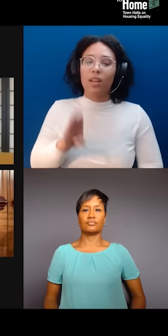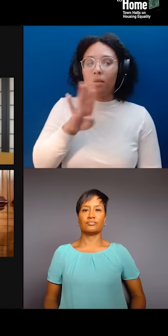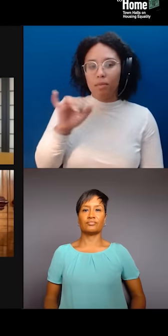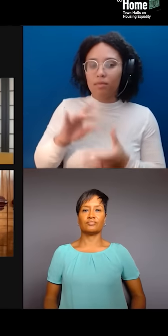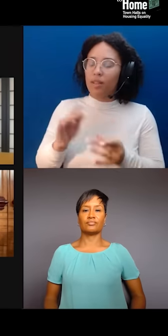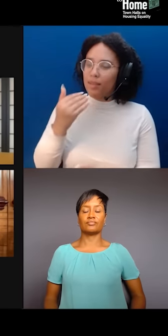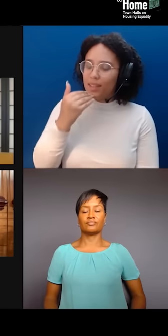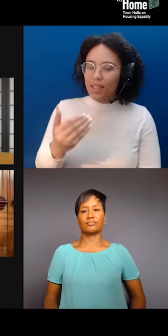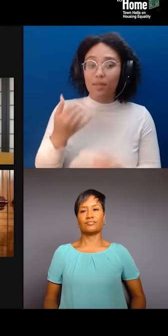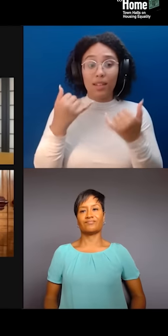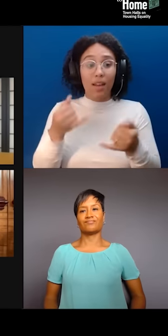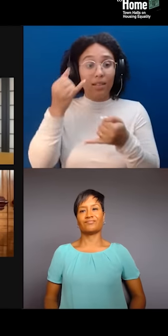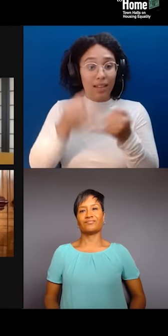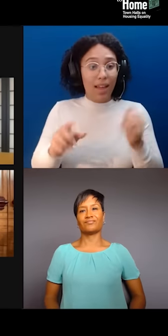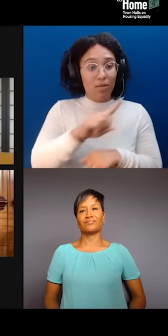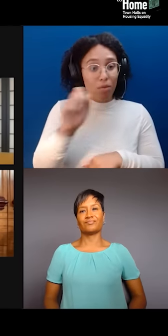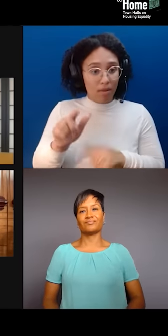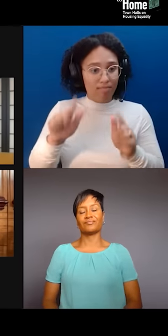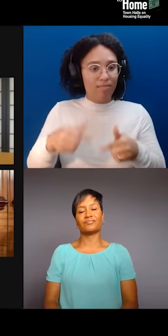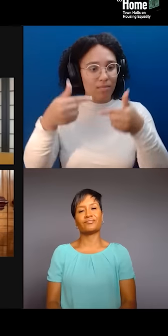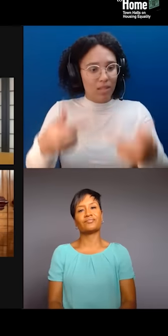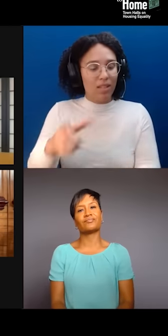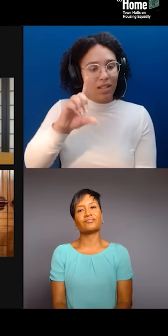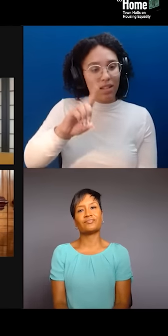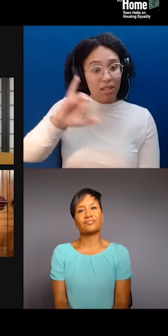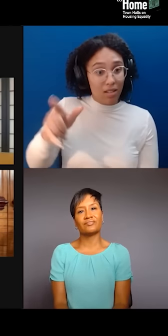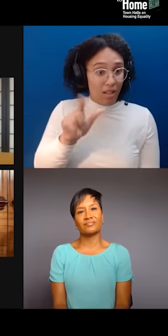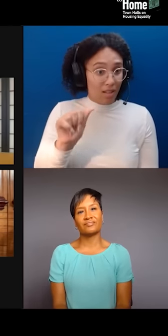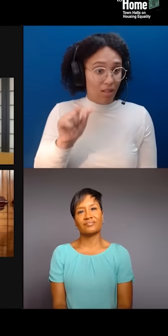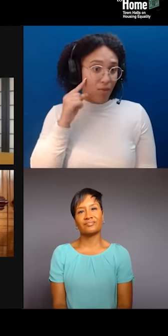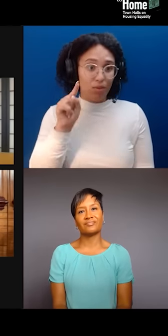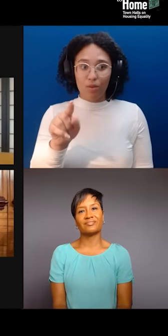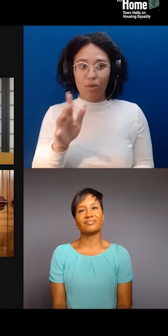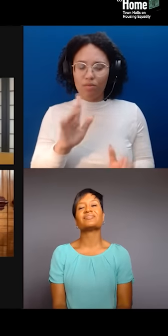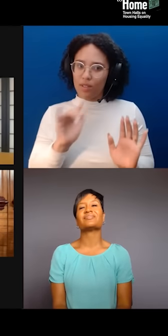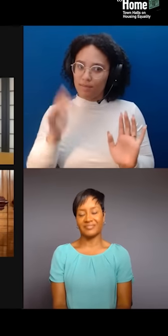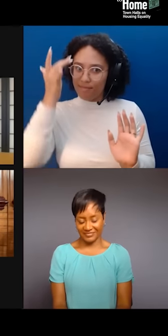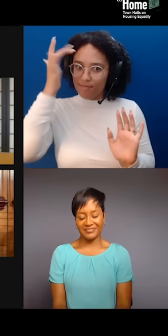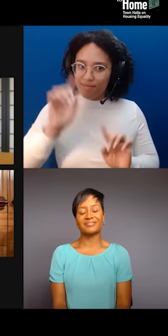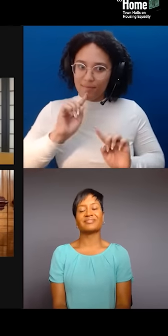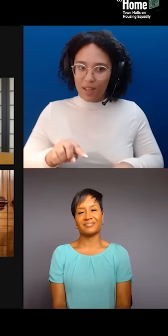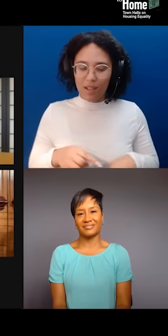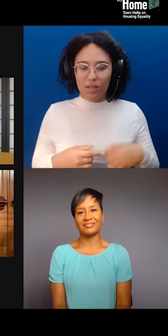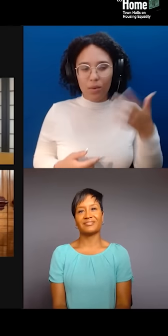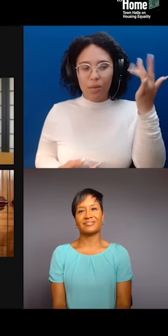ignore the creative businesses and institutions that are already established and in place? Why do they feel the need to ignore and isolate these institutions